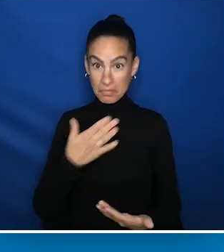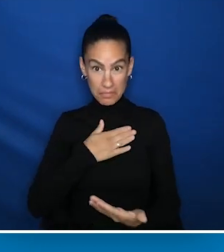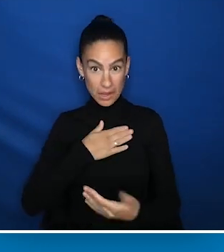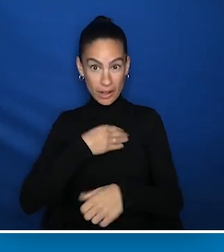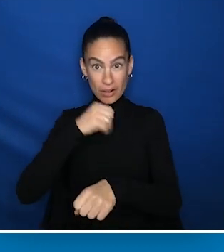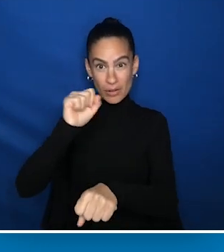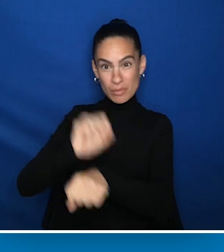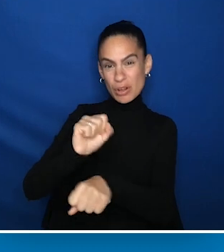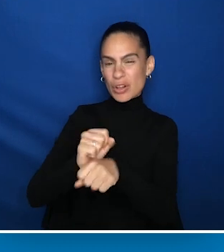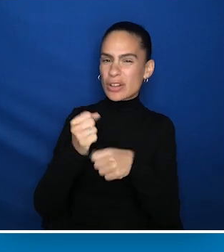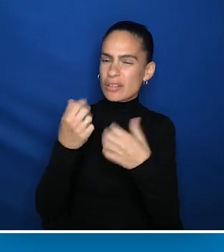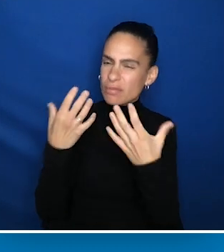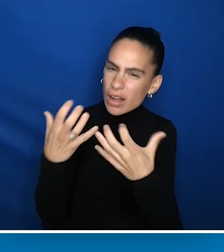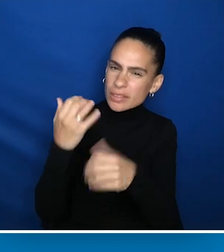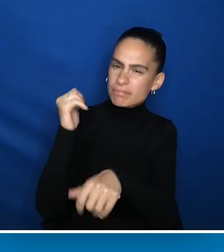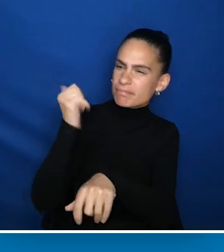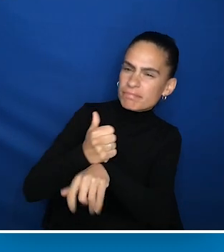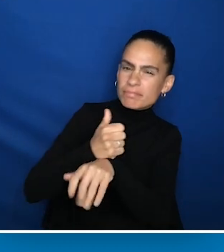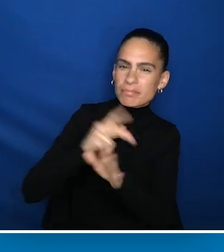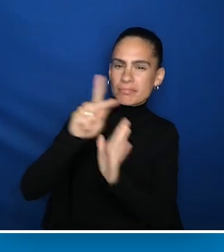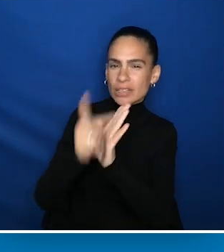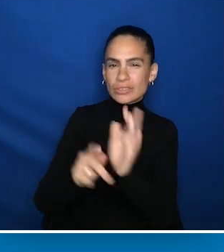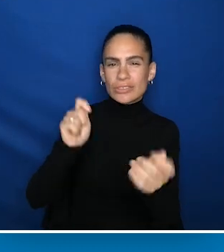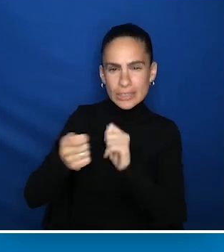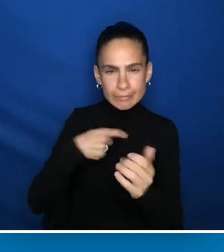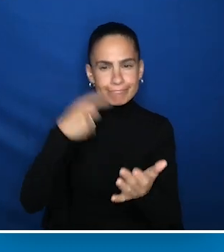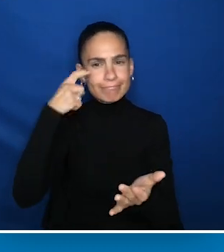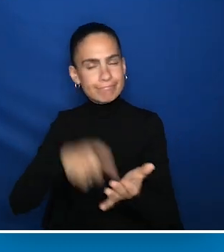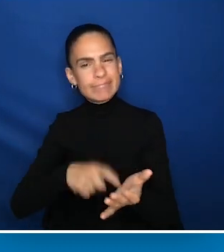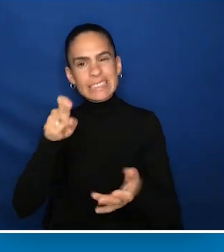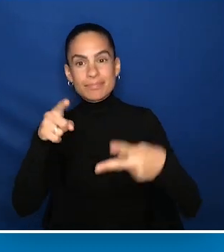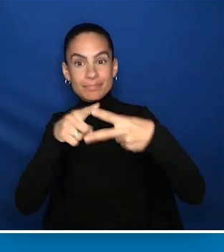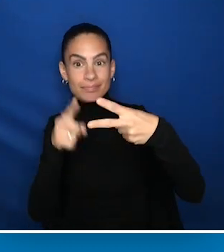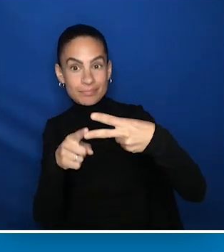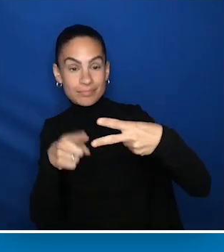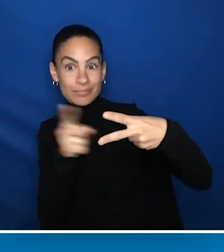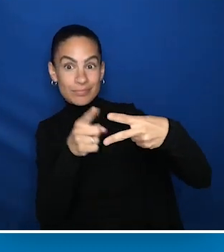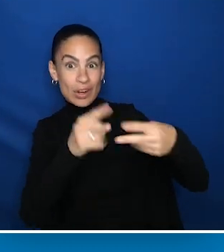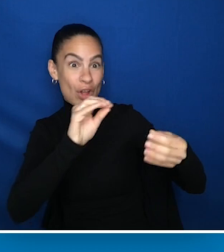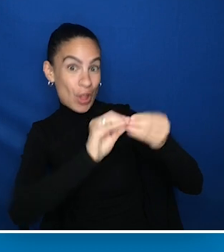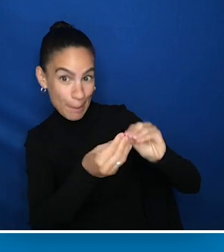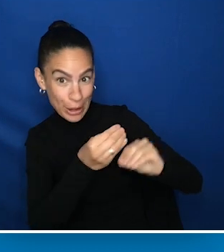Making policy change, I have seen, often requires two things. Numbers and stories.